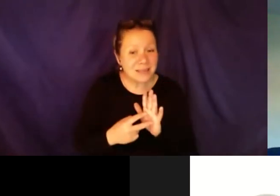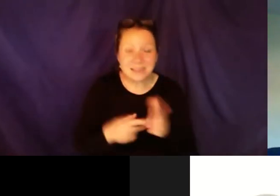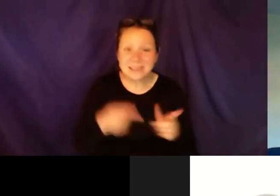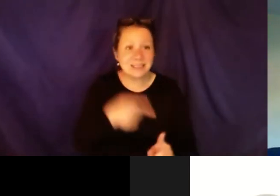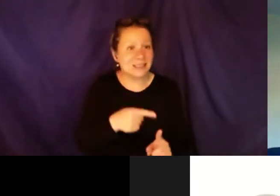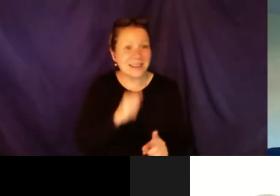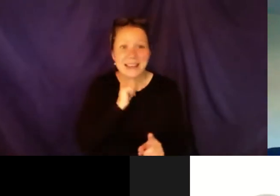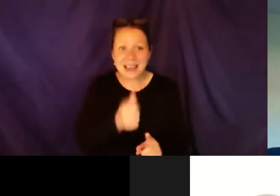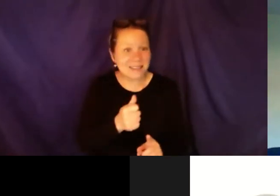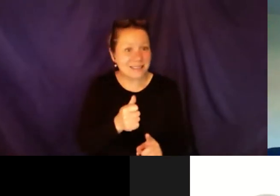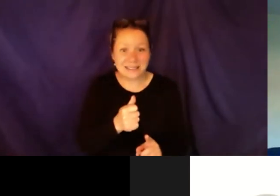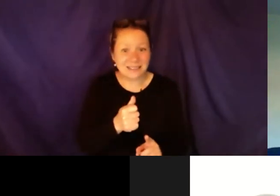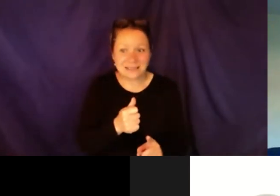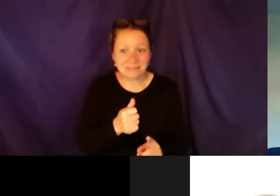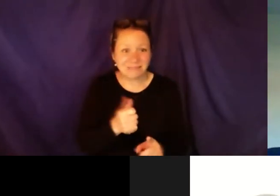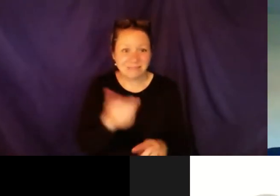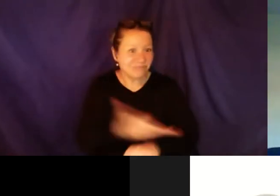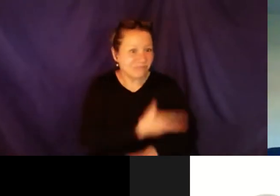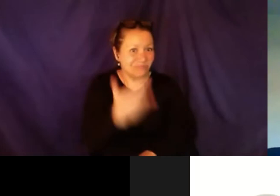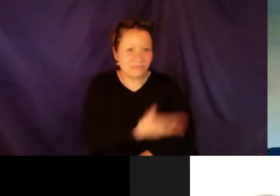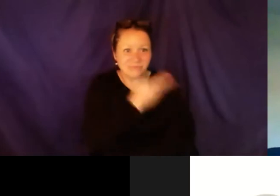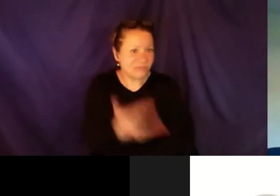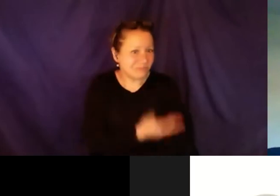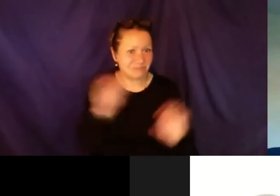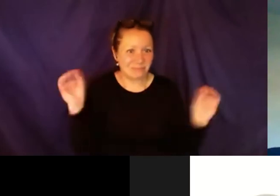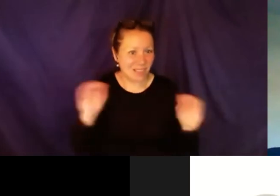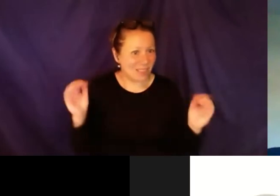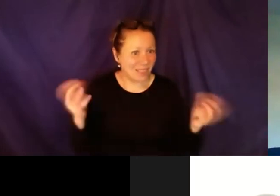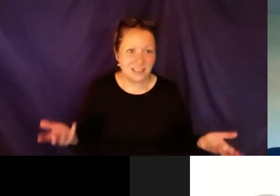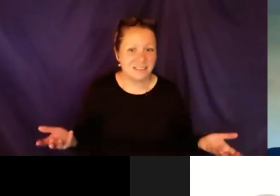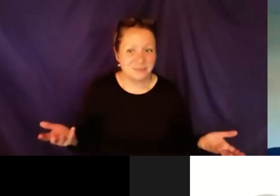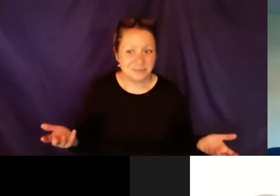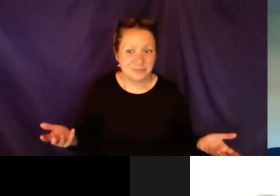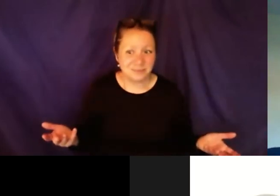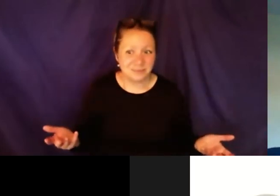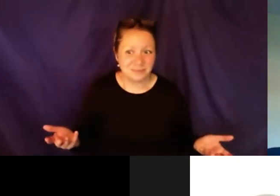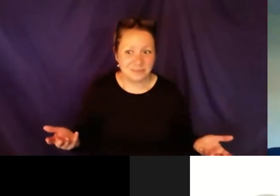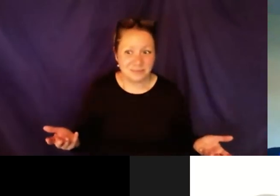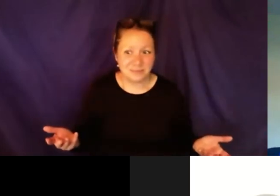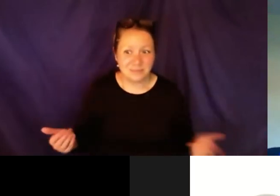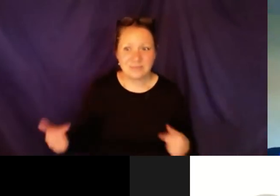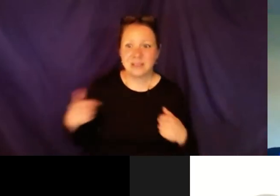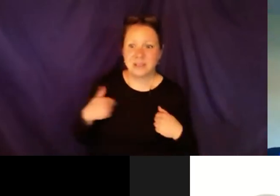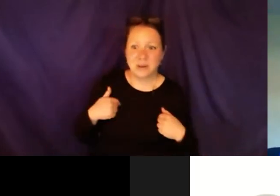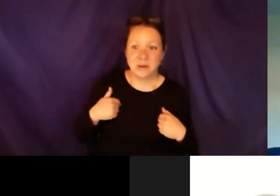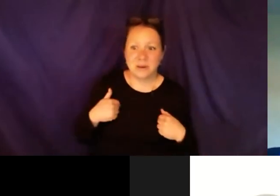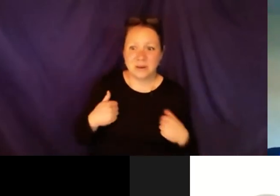there and they say it looks exactly the same because it is very old. That means it hasn't really